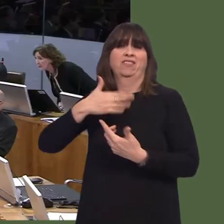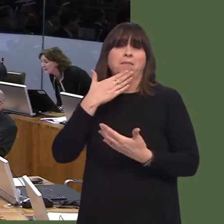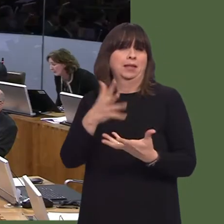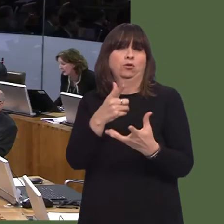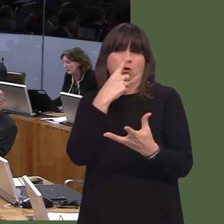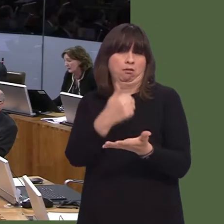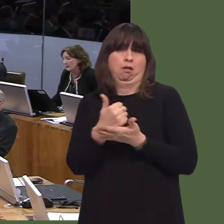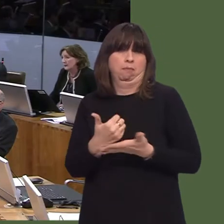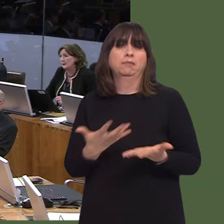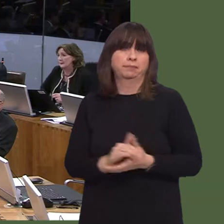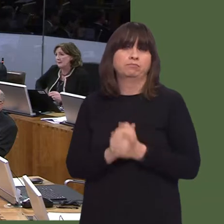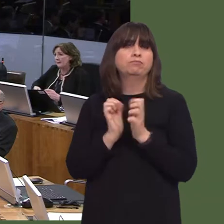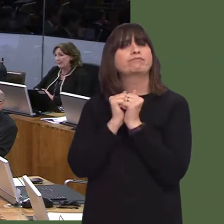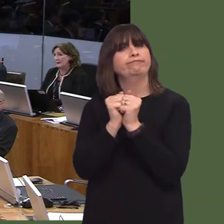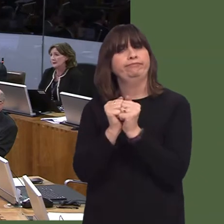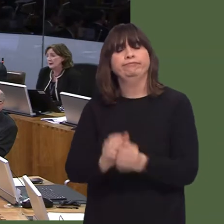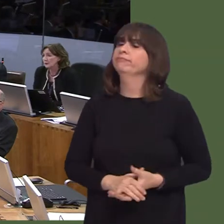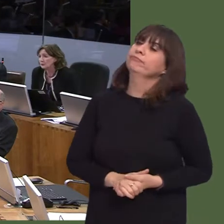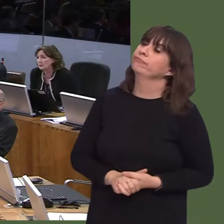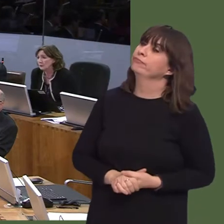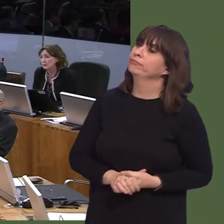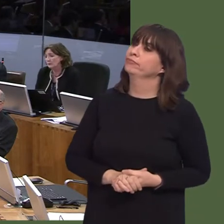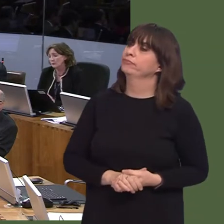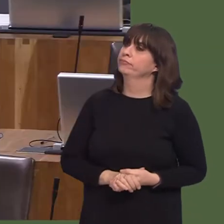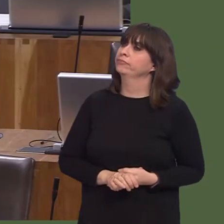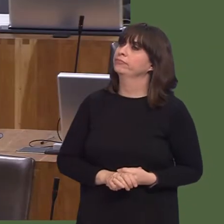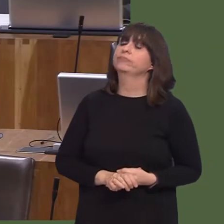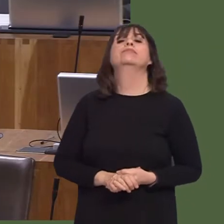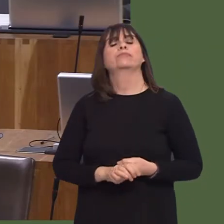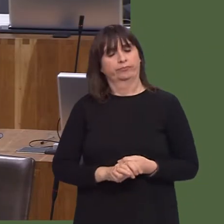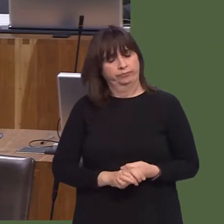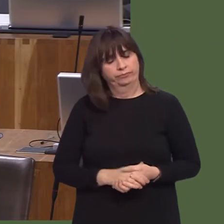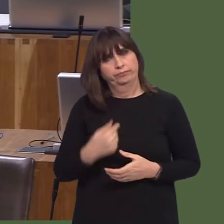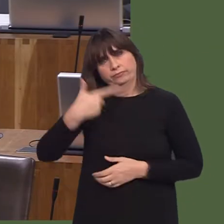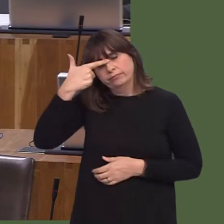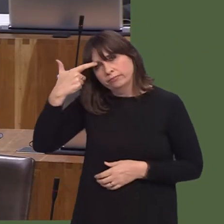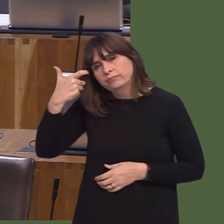That could be pivotal in the question of whether small businesses themselves, as a ricochet